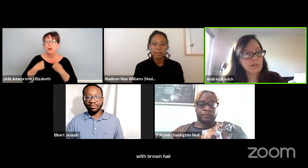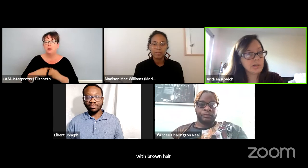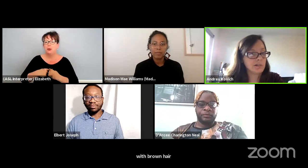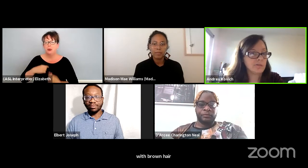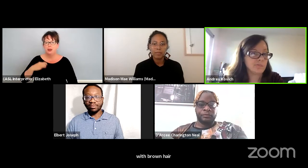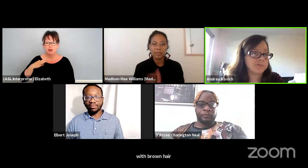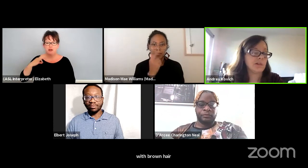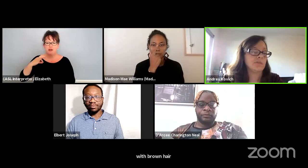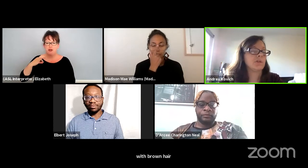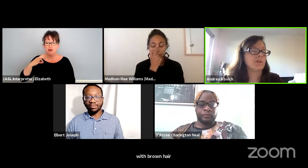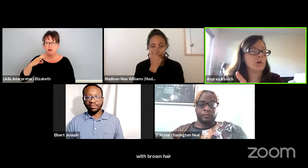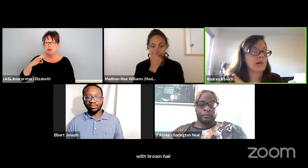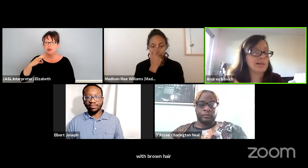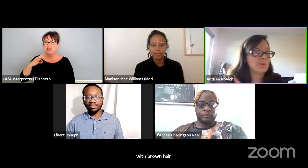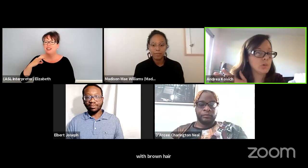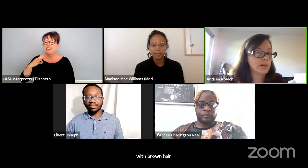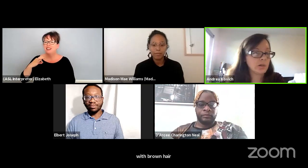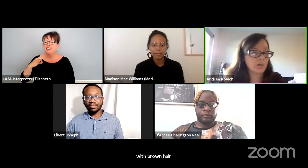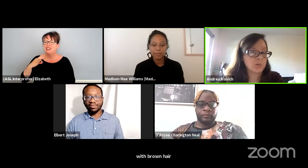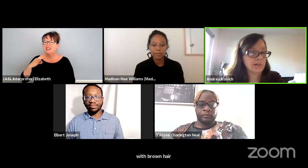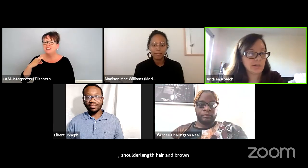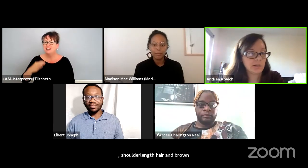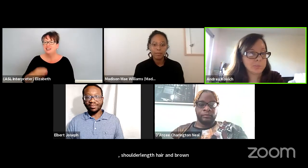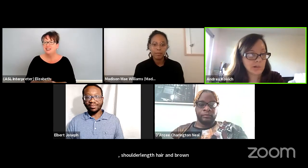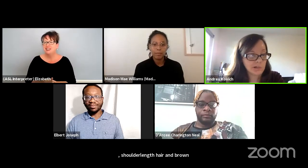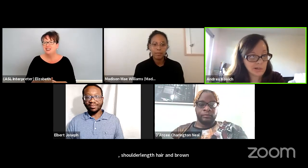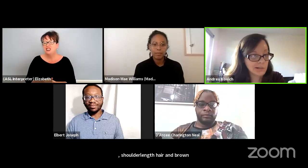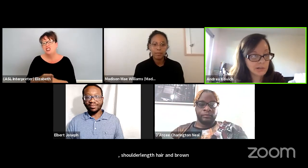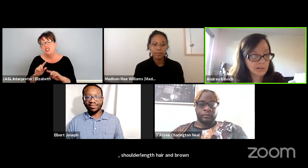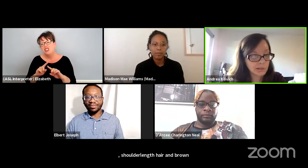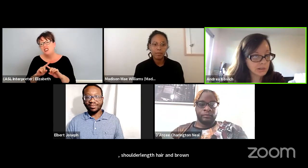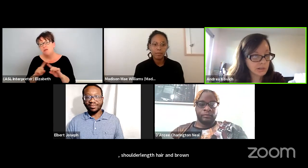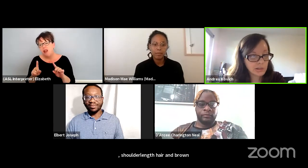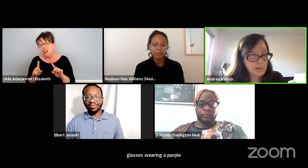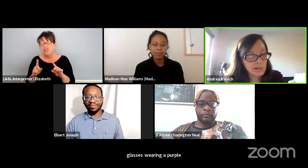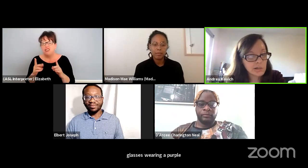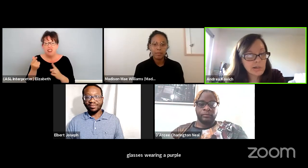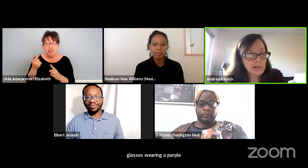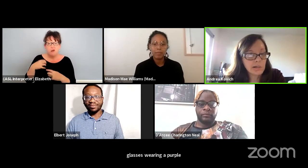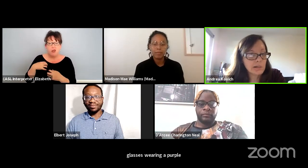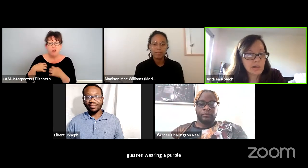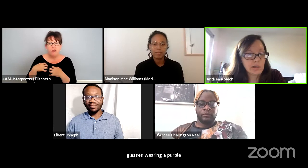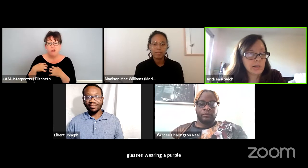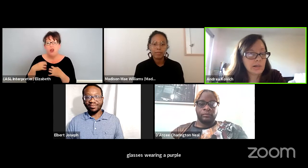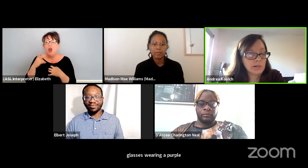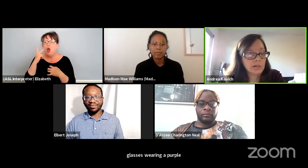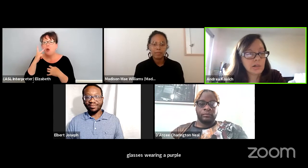Seated in front of a white wall with a book case, and